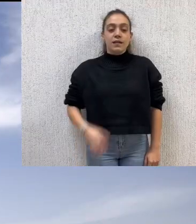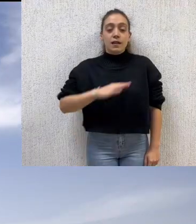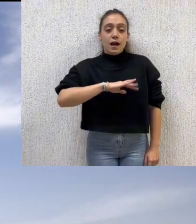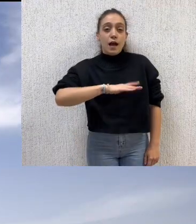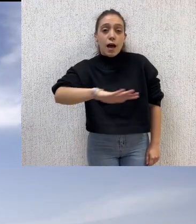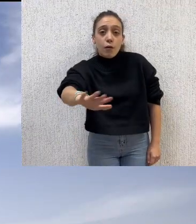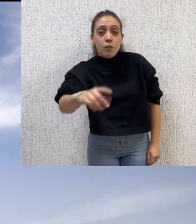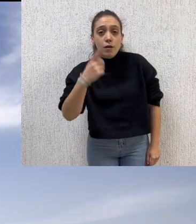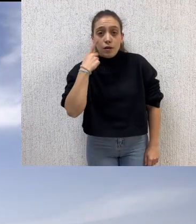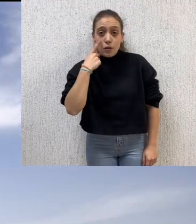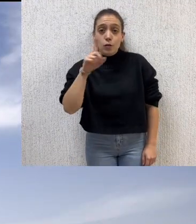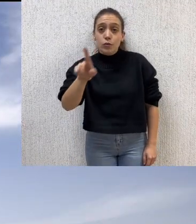Water Regulation